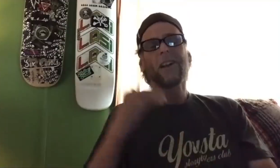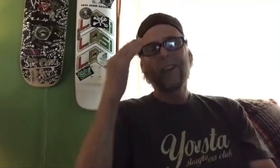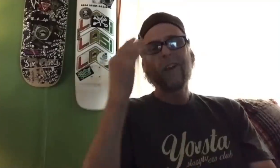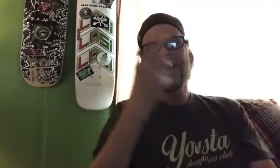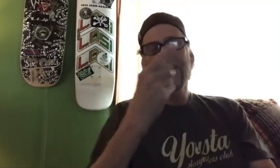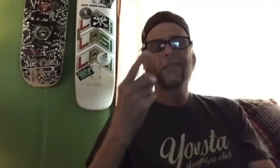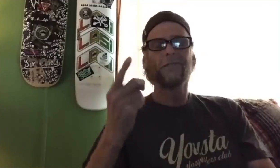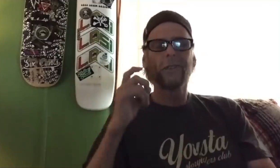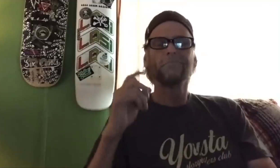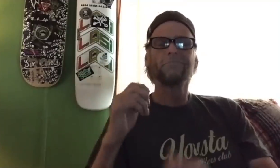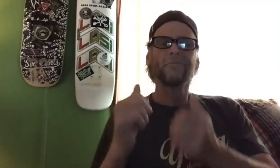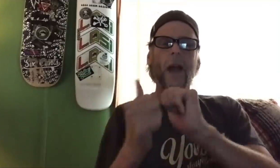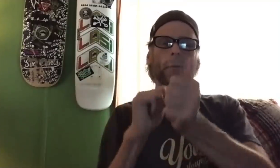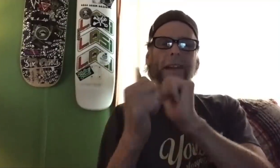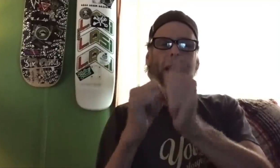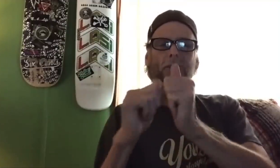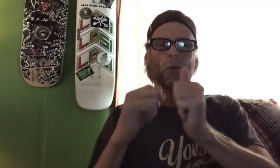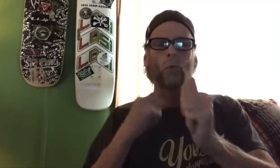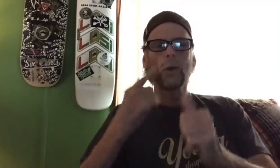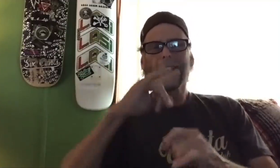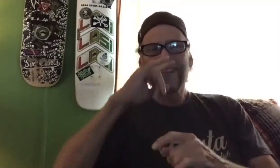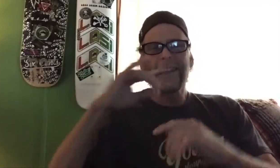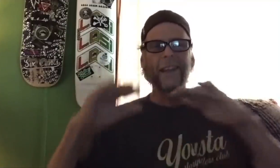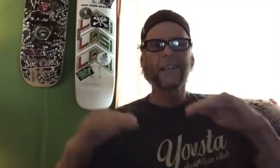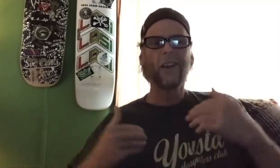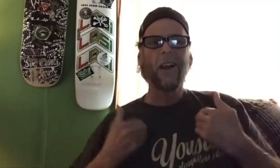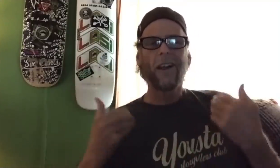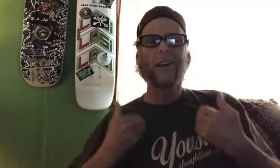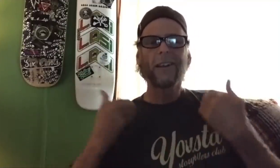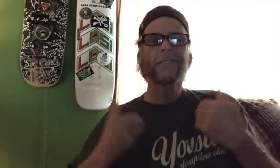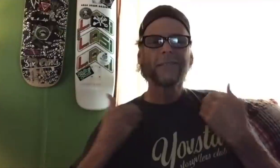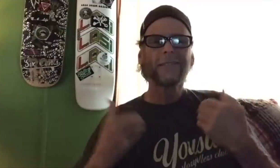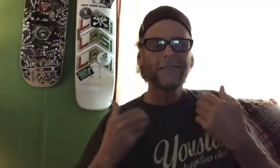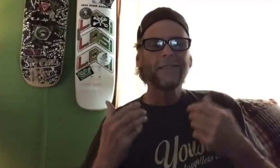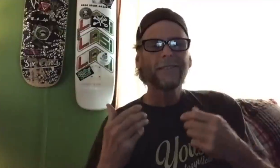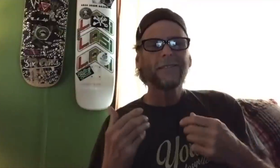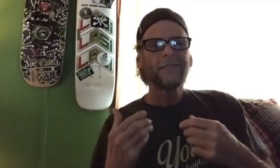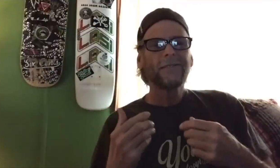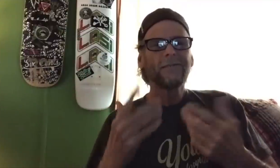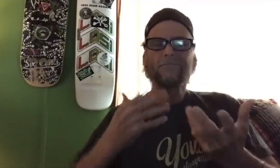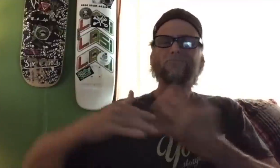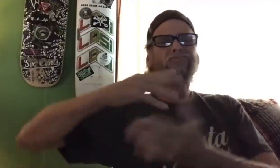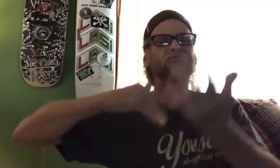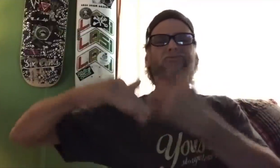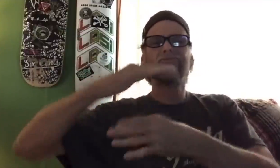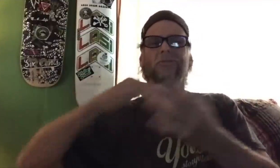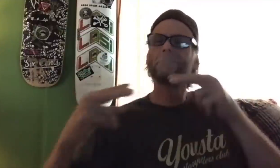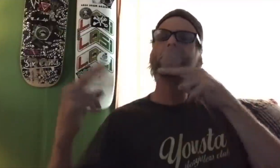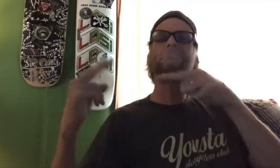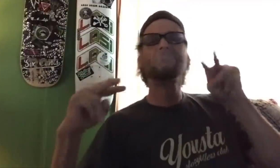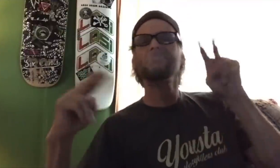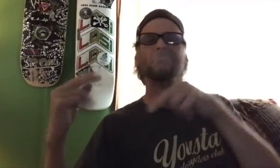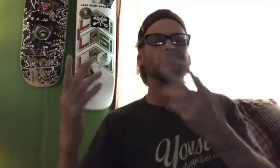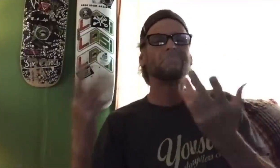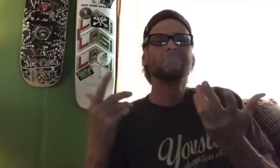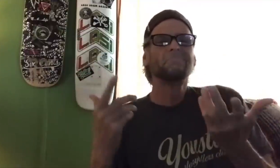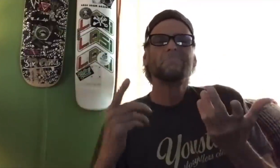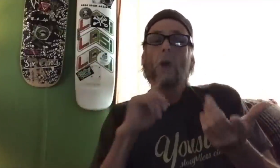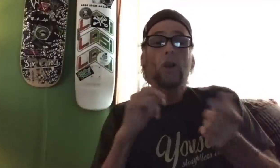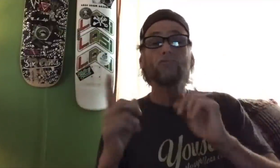I know him from competitions from when we were just kids, we were young. We were in similar circles and always saw each other,